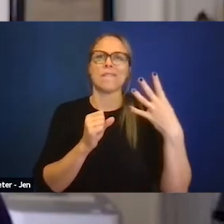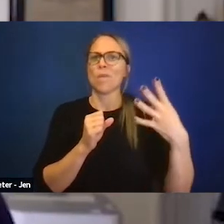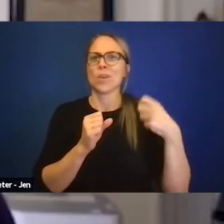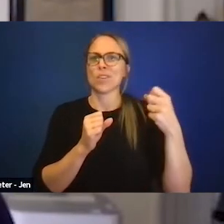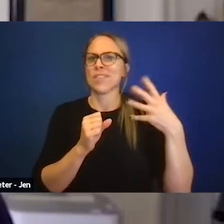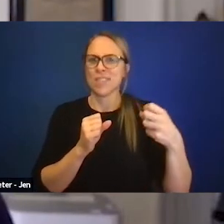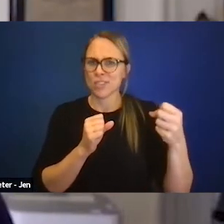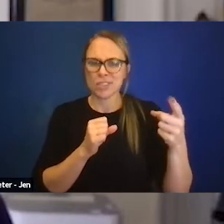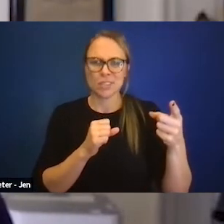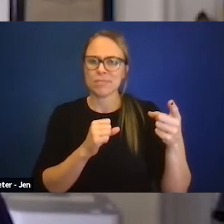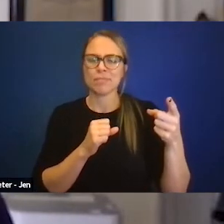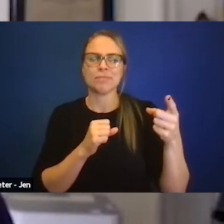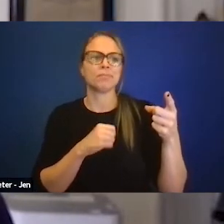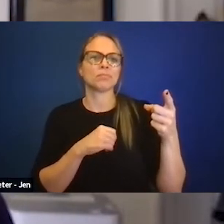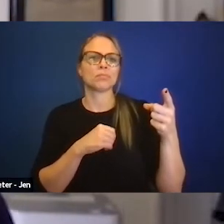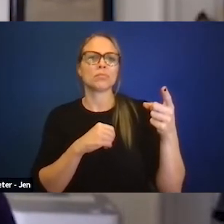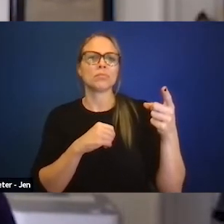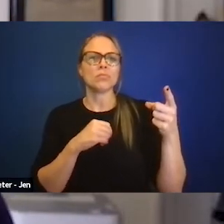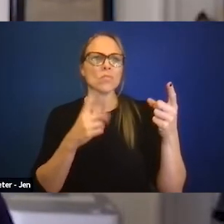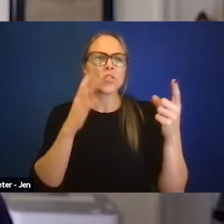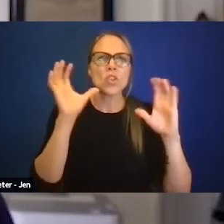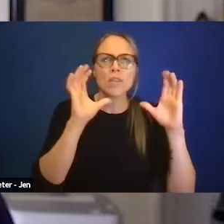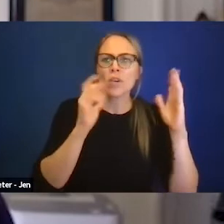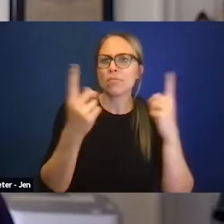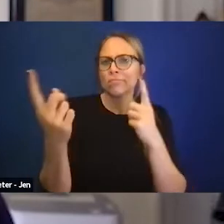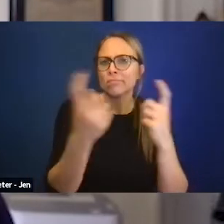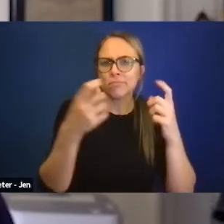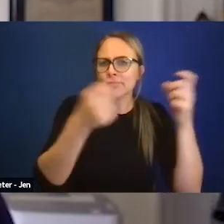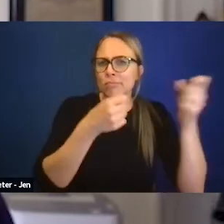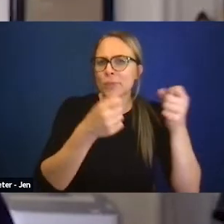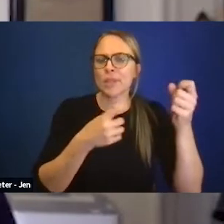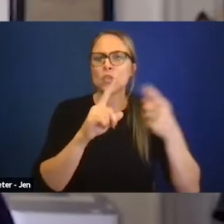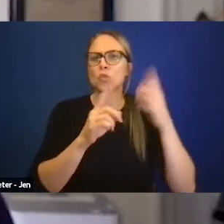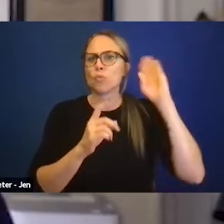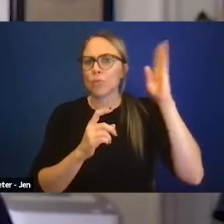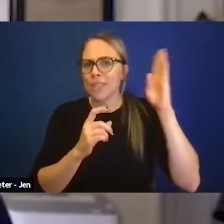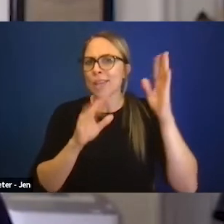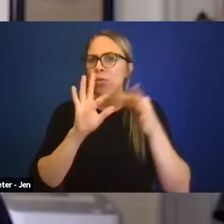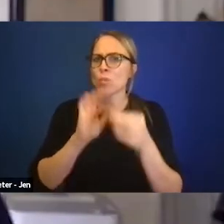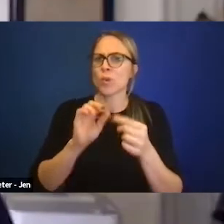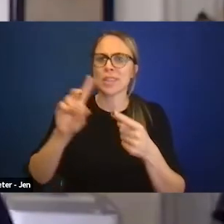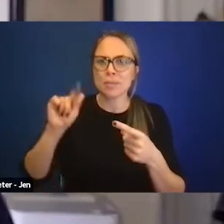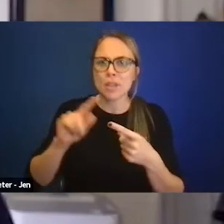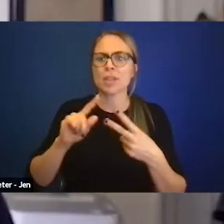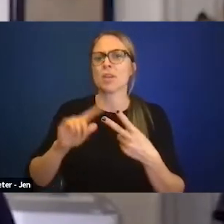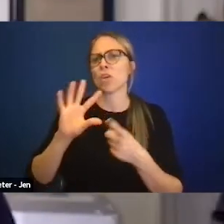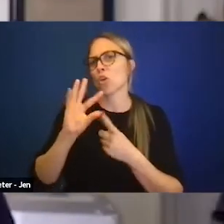on really bringing people in to do training on disability, cultural training related issues,